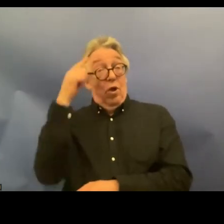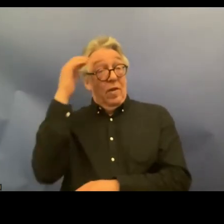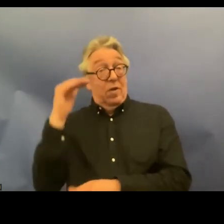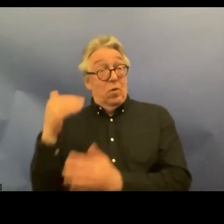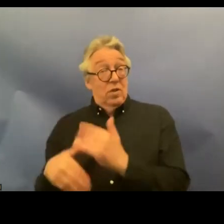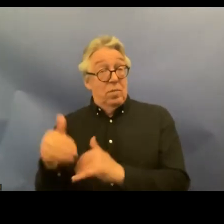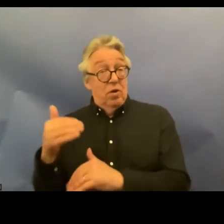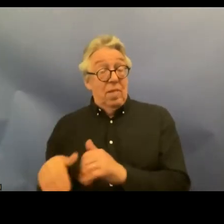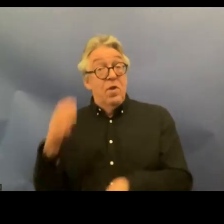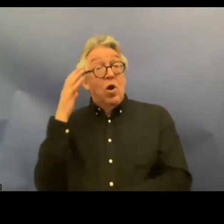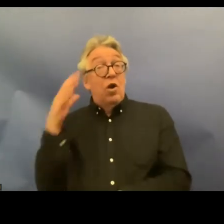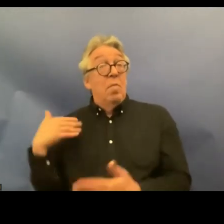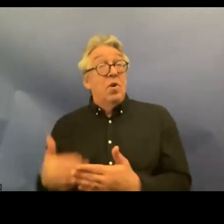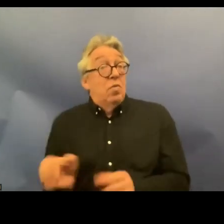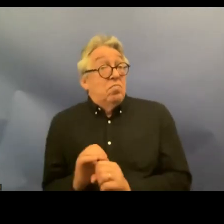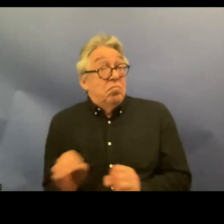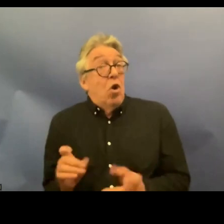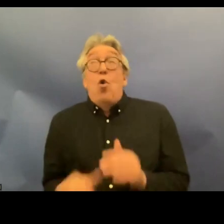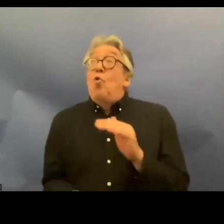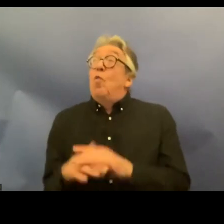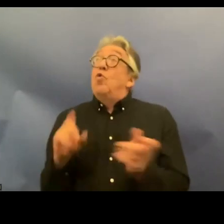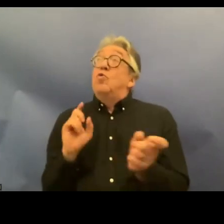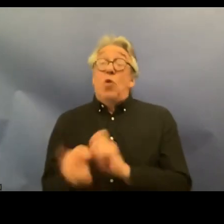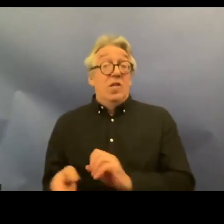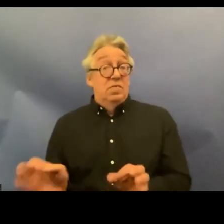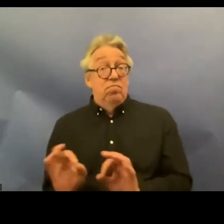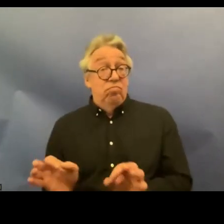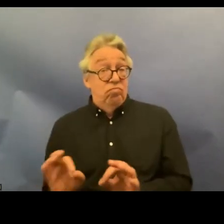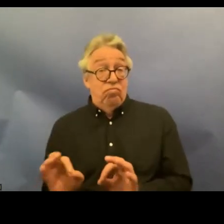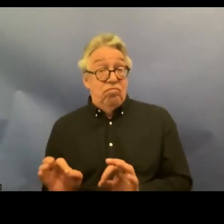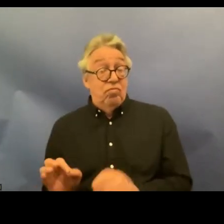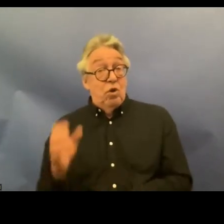steps to fully change the legal situation and the state has even refused